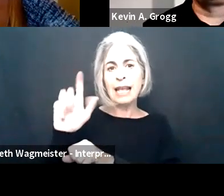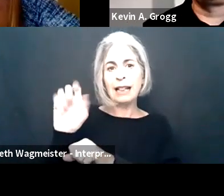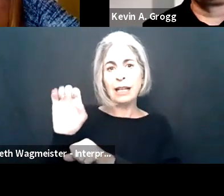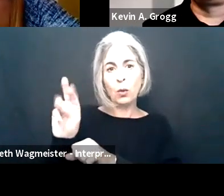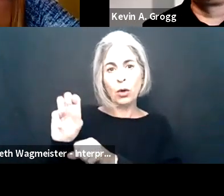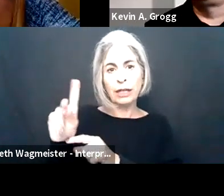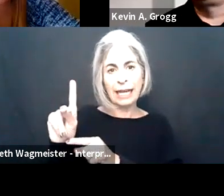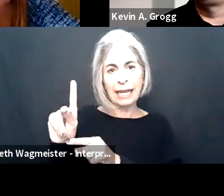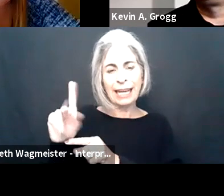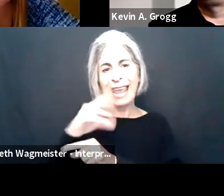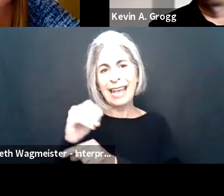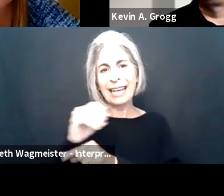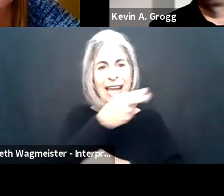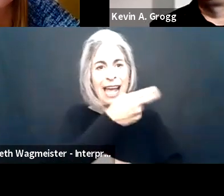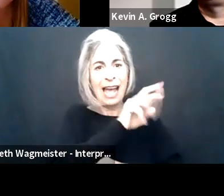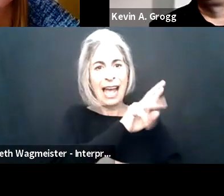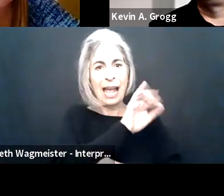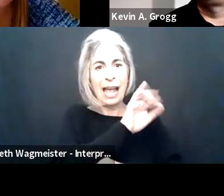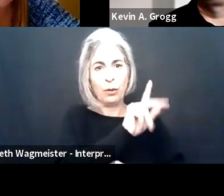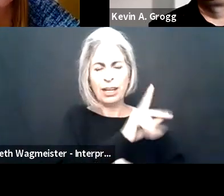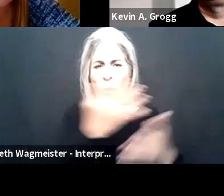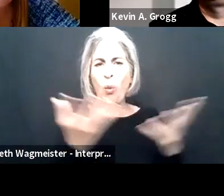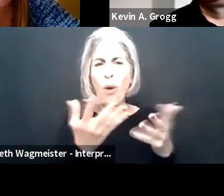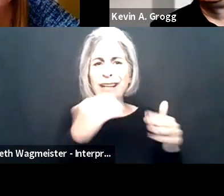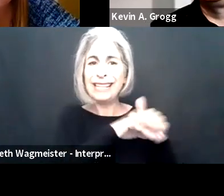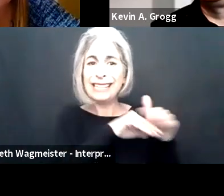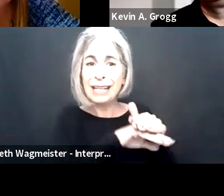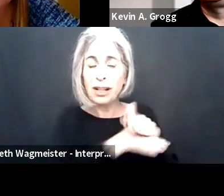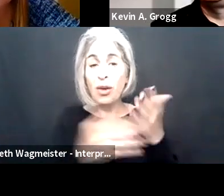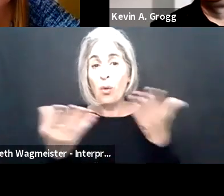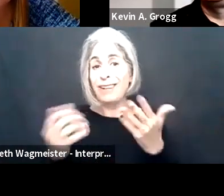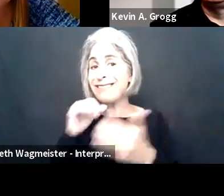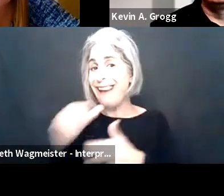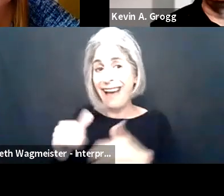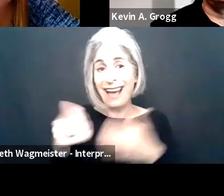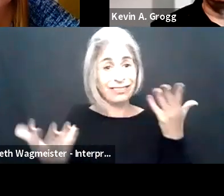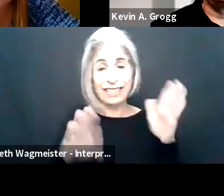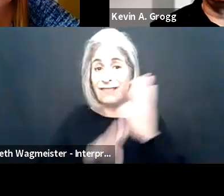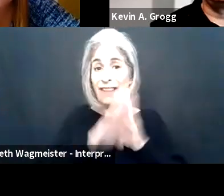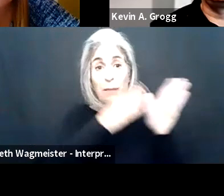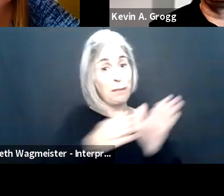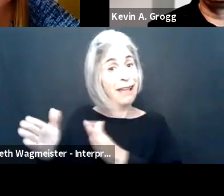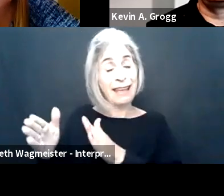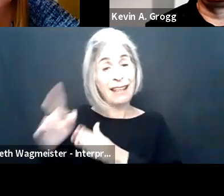And particularly, again, with more, in more of a teleworking mode and this hybrid mode, you know, what is